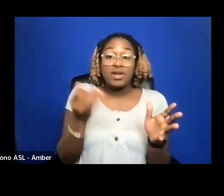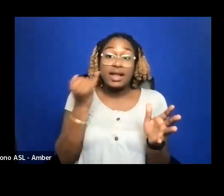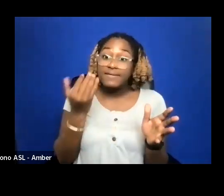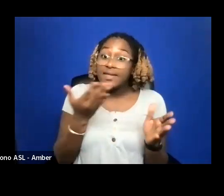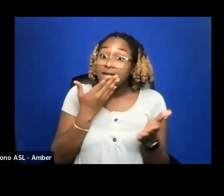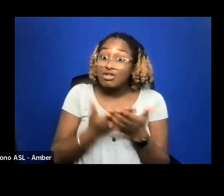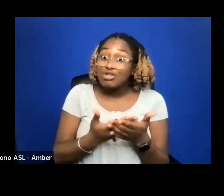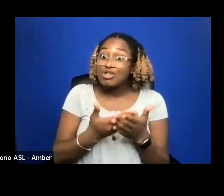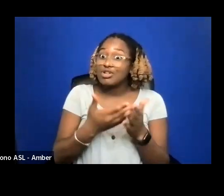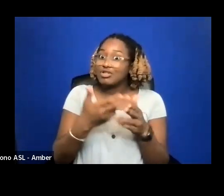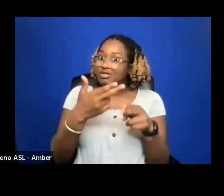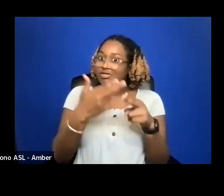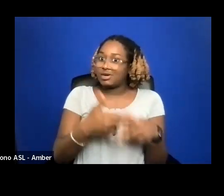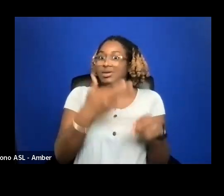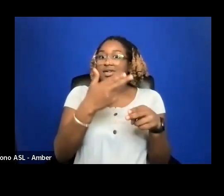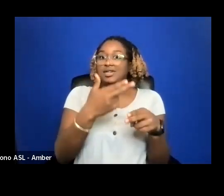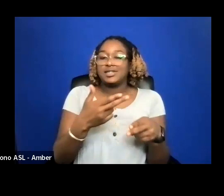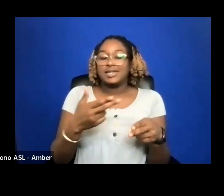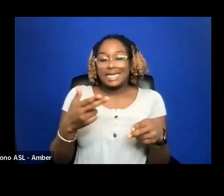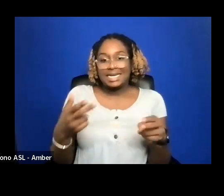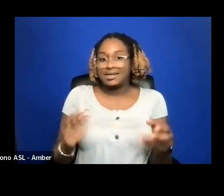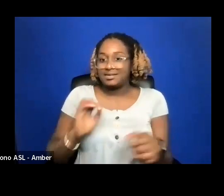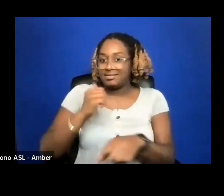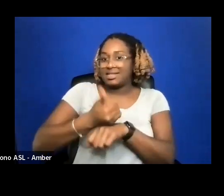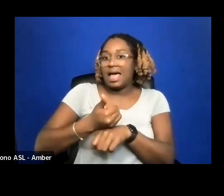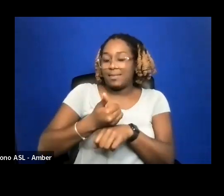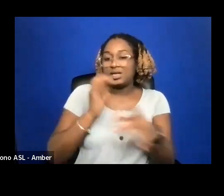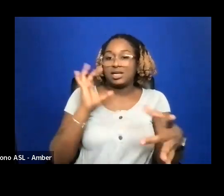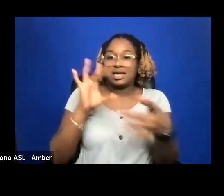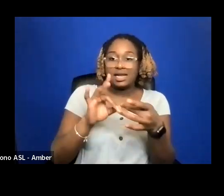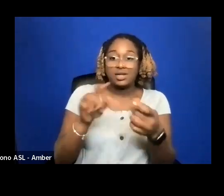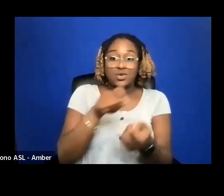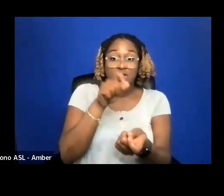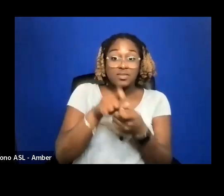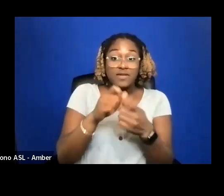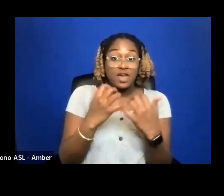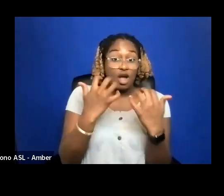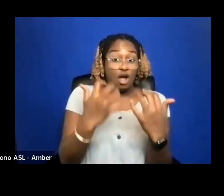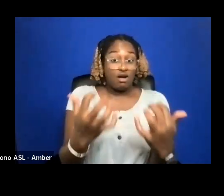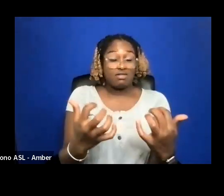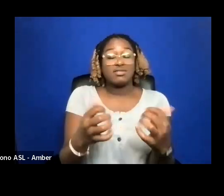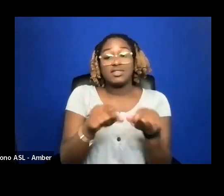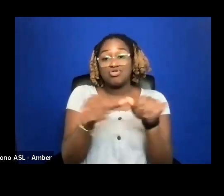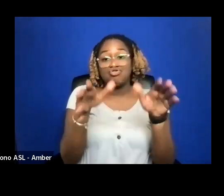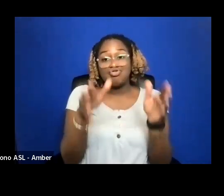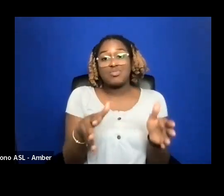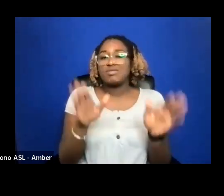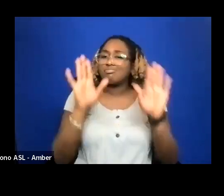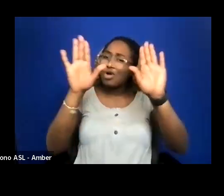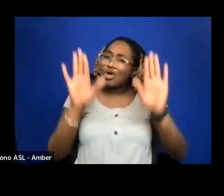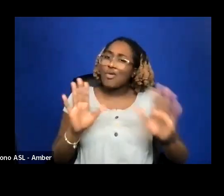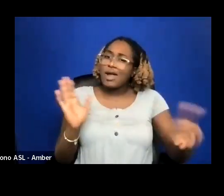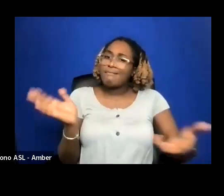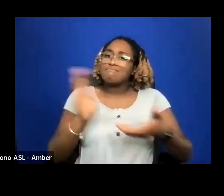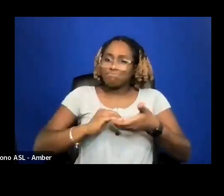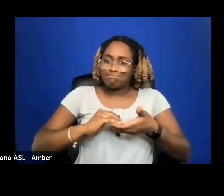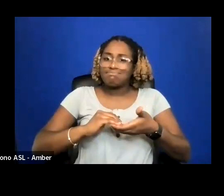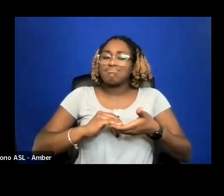CONNECTION TO A TARGETED AUDIENCE, A DISTRIBUTOR CAN BE A GREAT PARTNER. DO NOT BE AFRAID TO ASK THEM QUESTIONS.